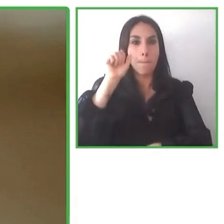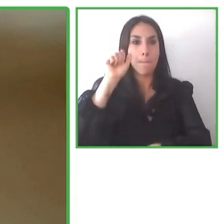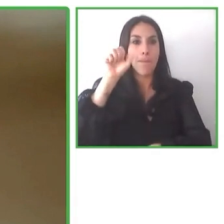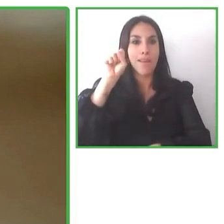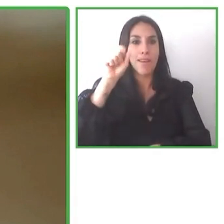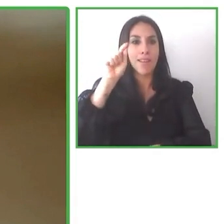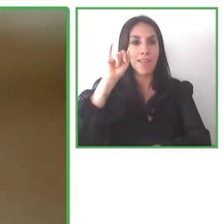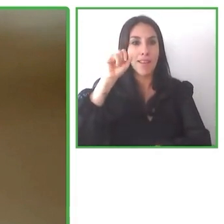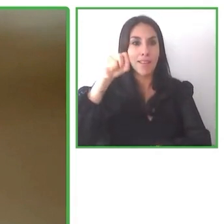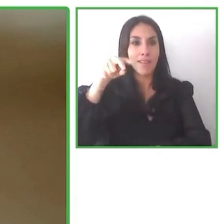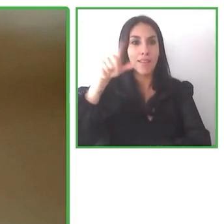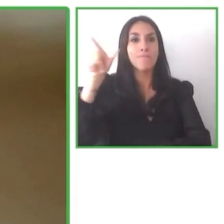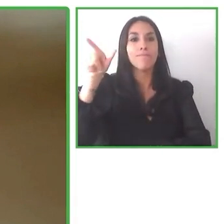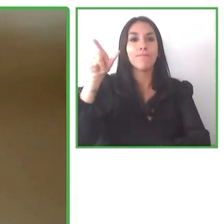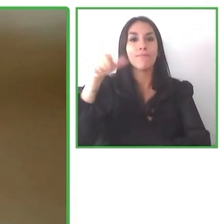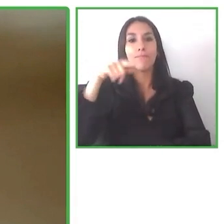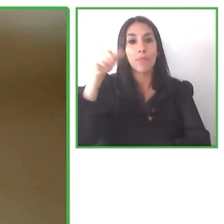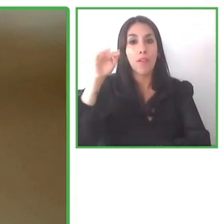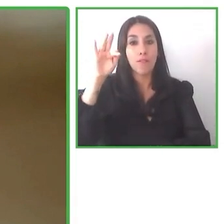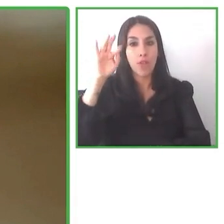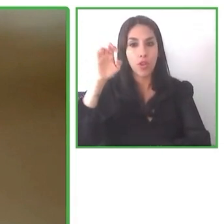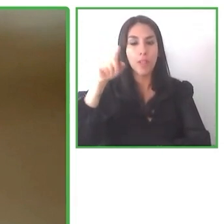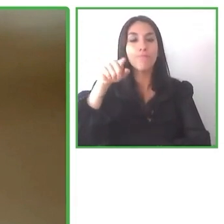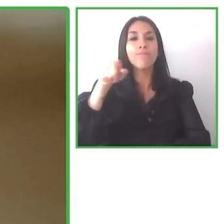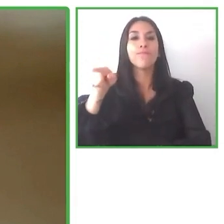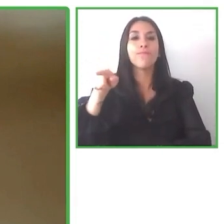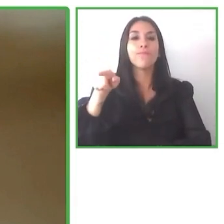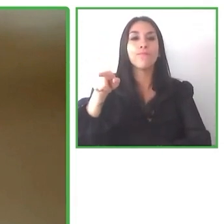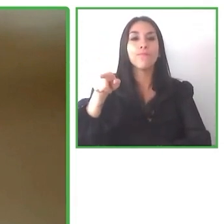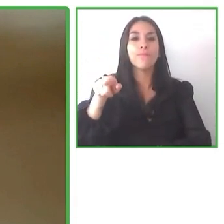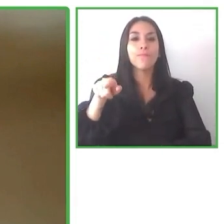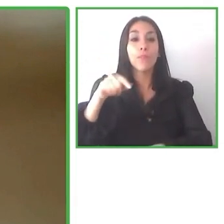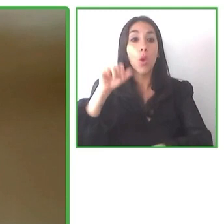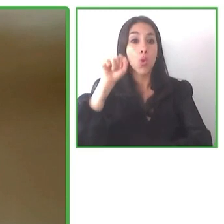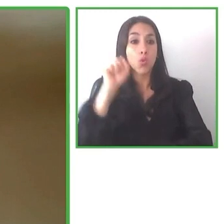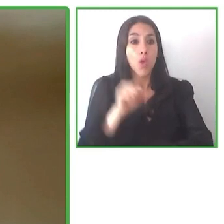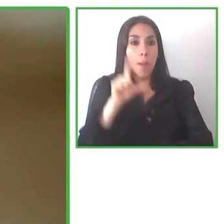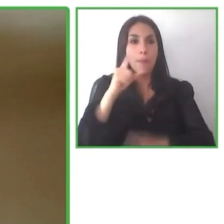Who is from LatinAmerica for All who is going to tell us a bit about her project and to experience